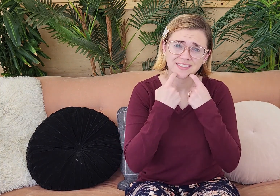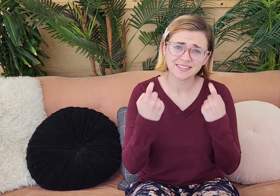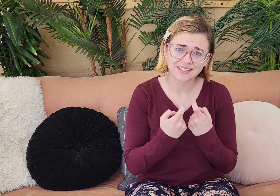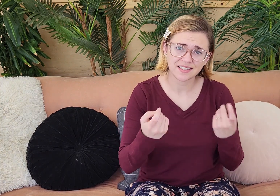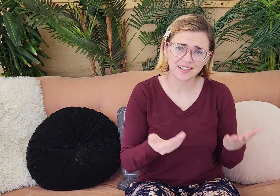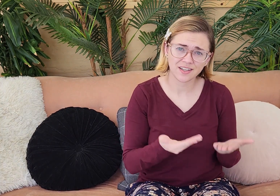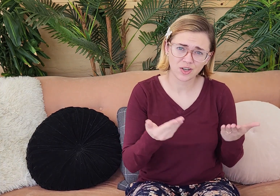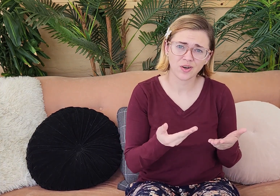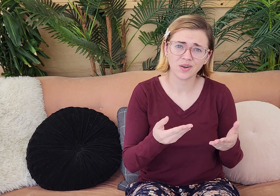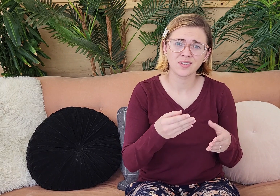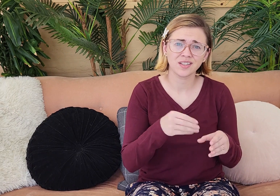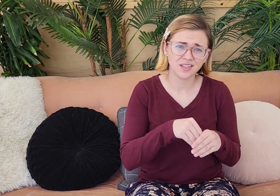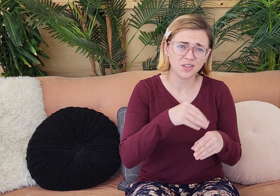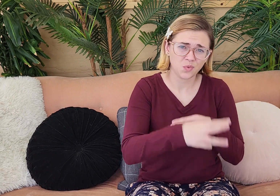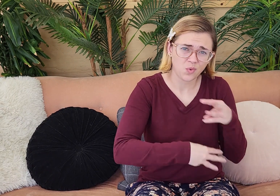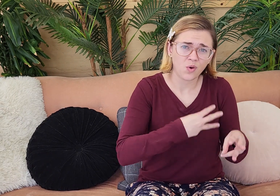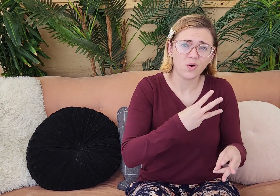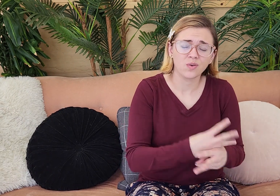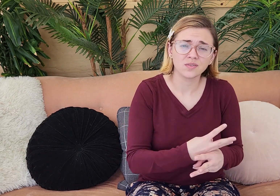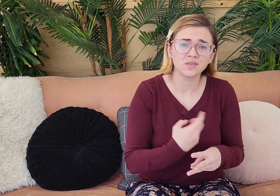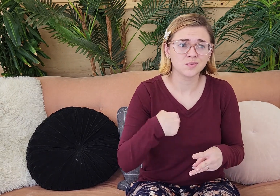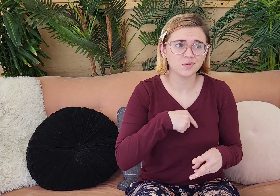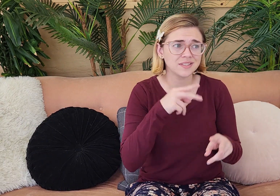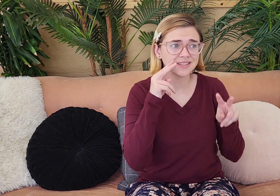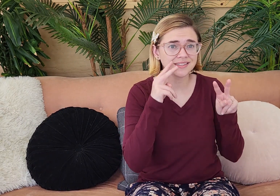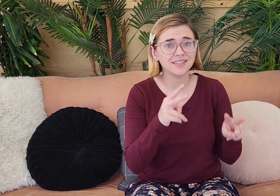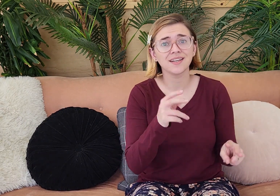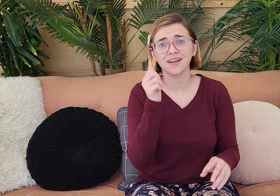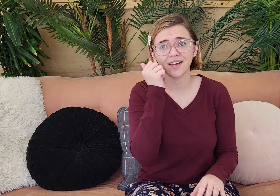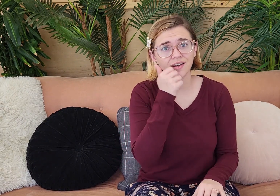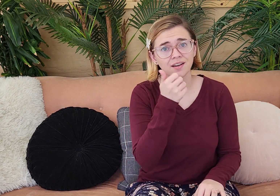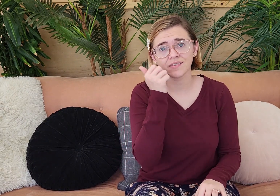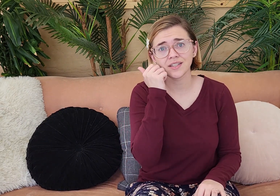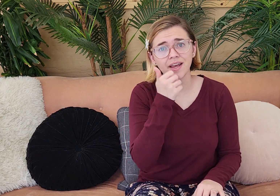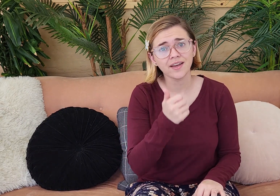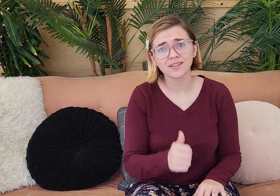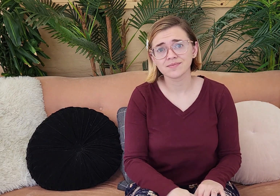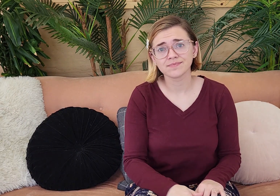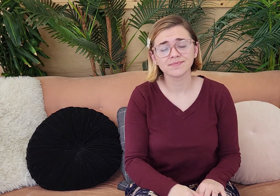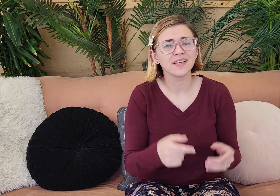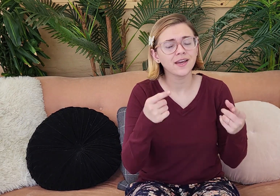So yes, we do have sin here in this world, and we see it